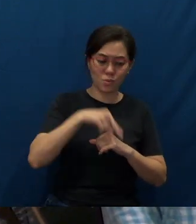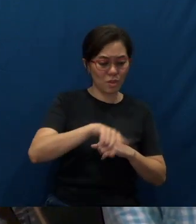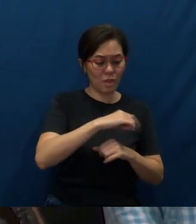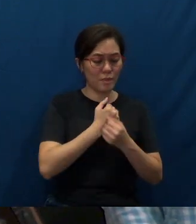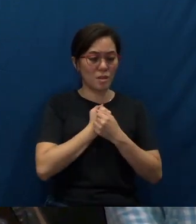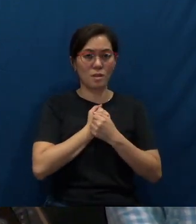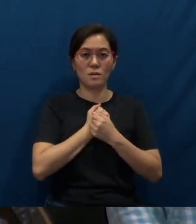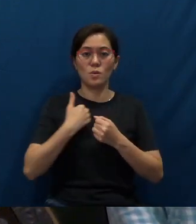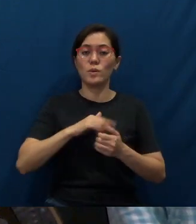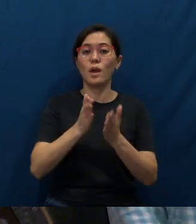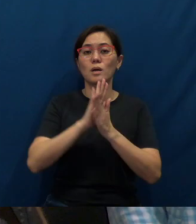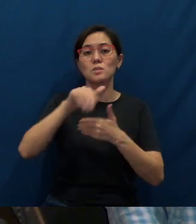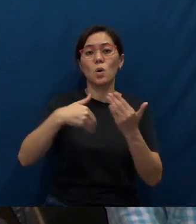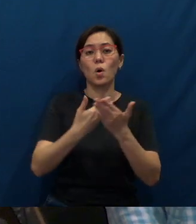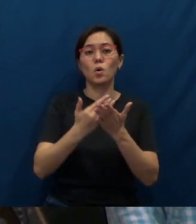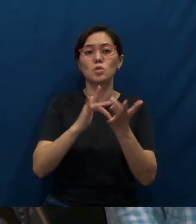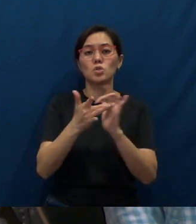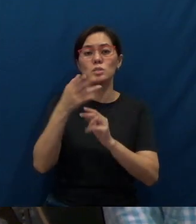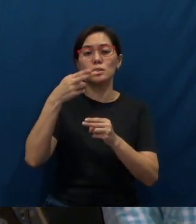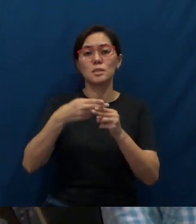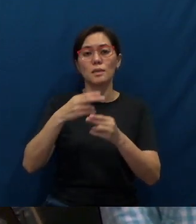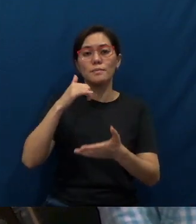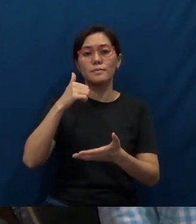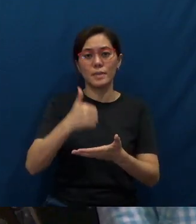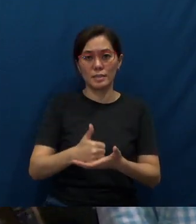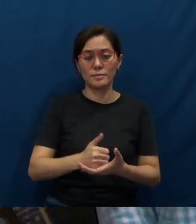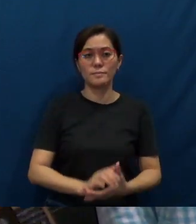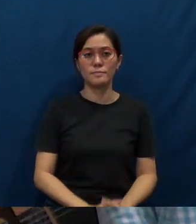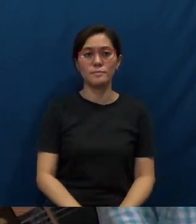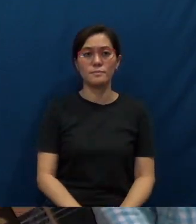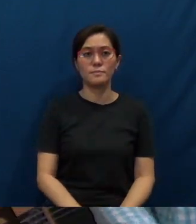We ask all this in Jesus’ name. Amen.